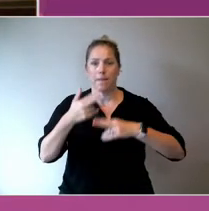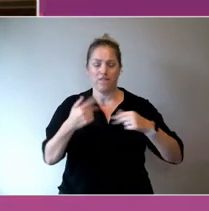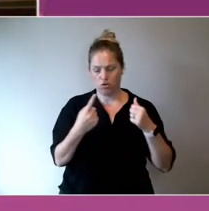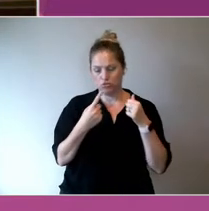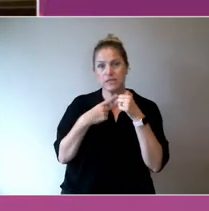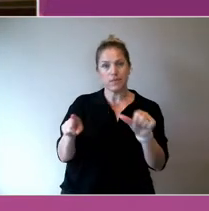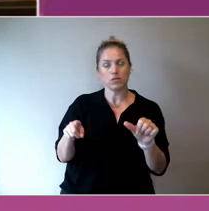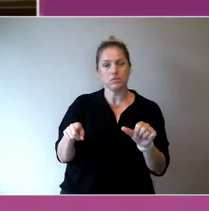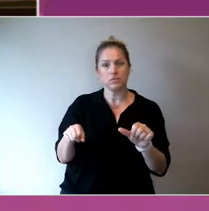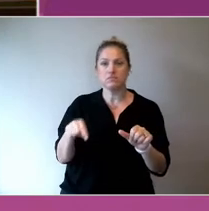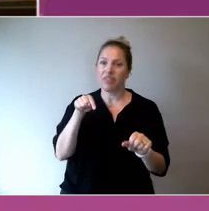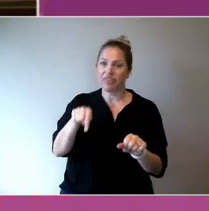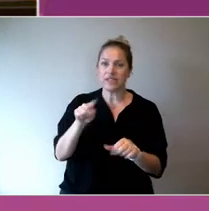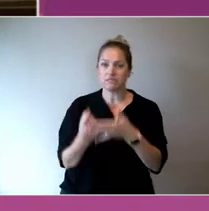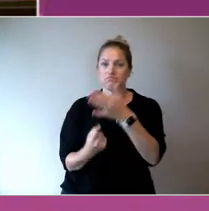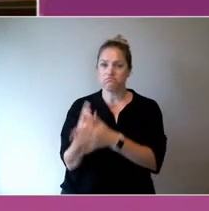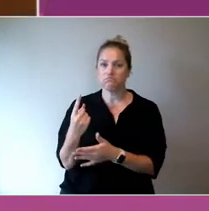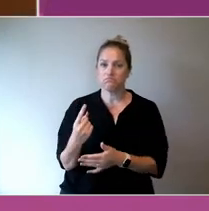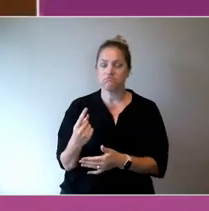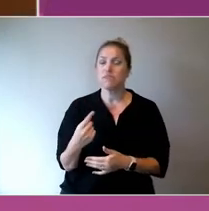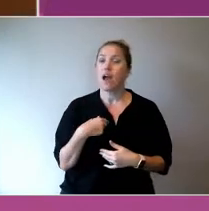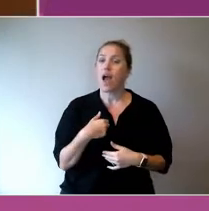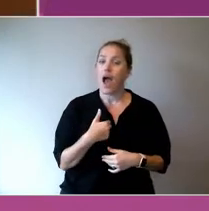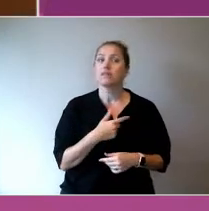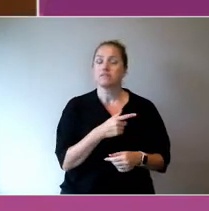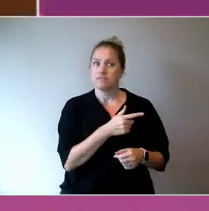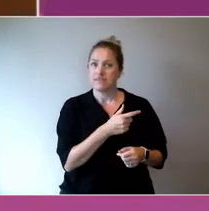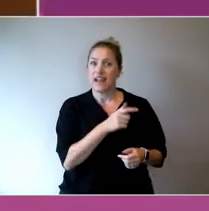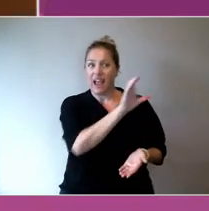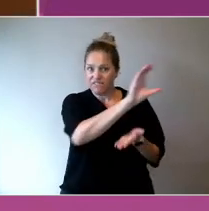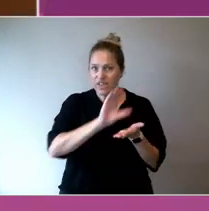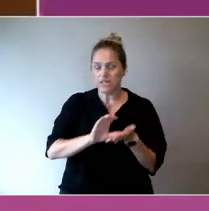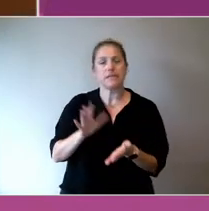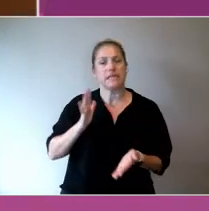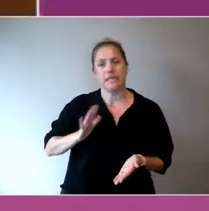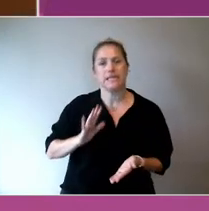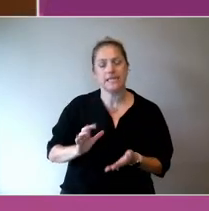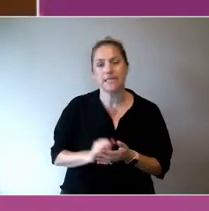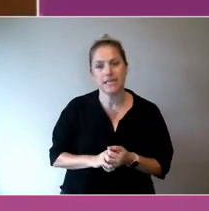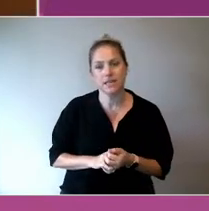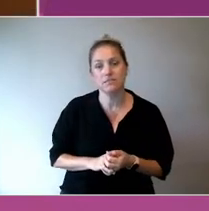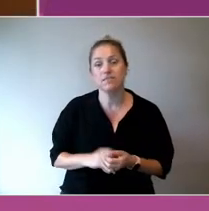We have a project unfolding in Queensland at the moment, that looks quite interesting.